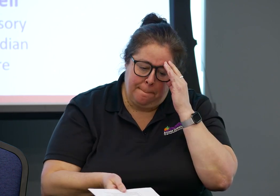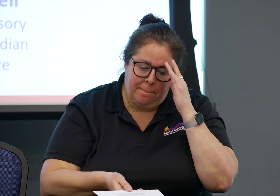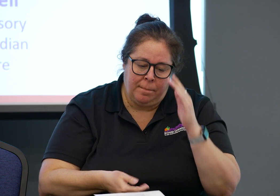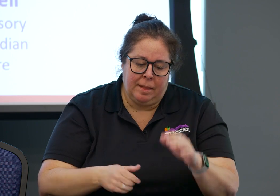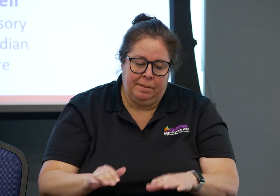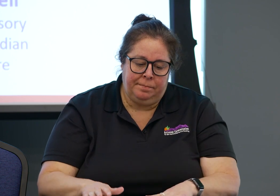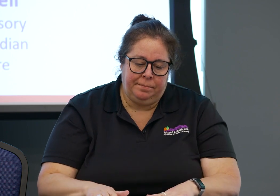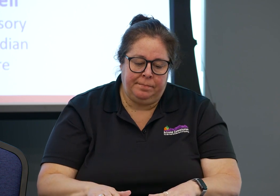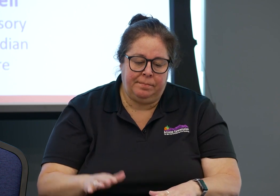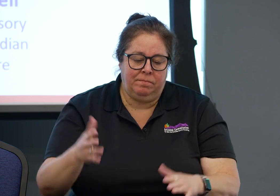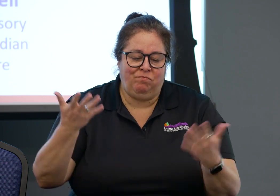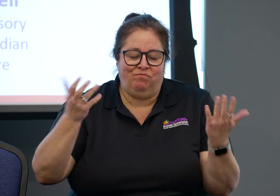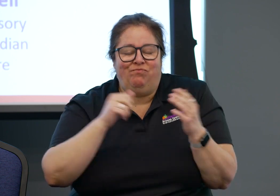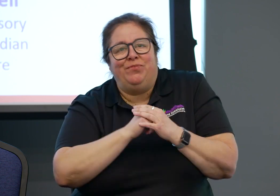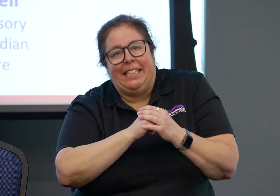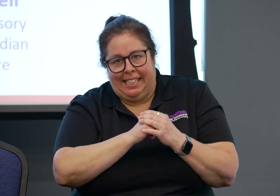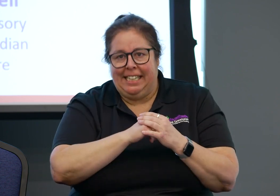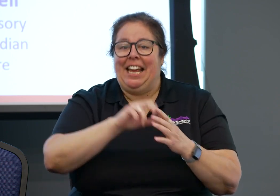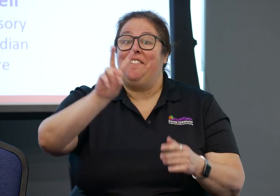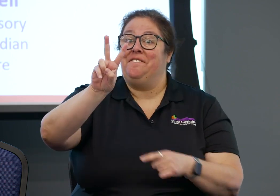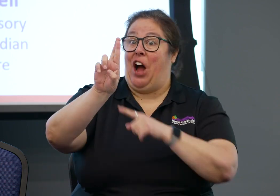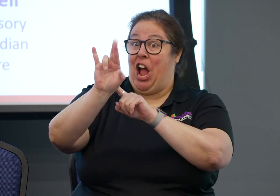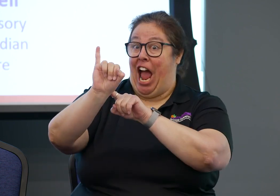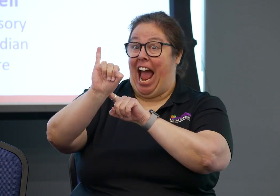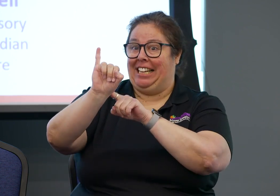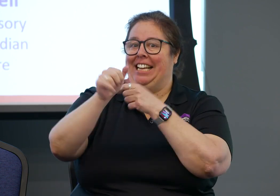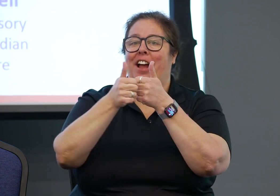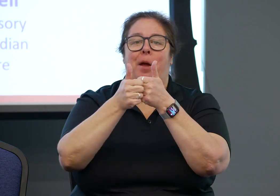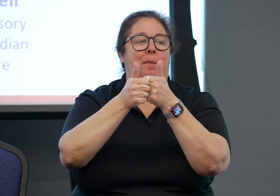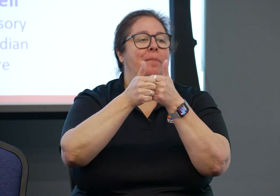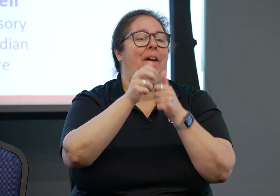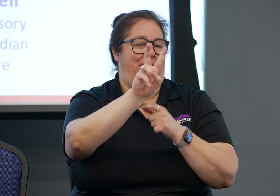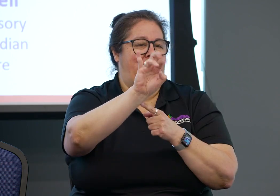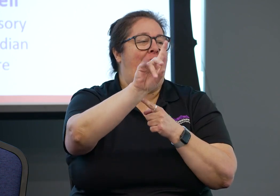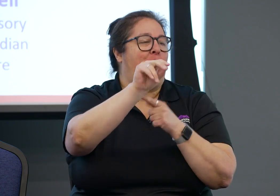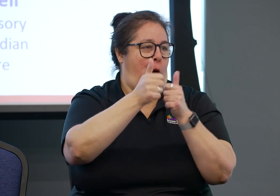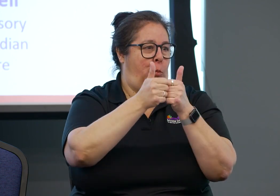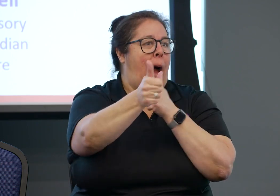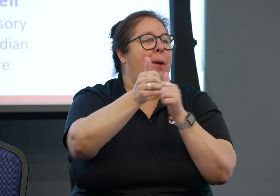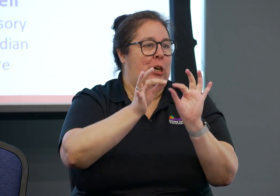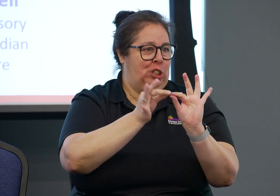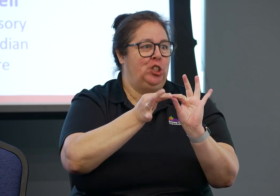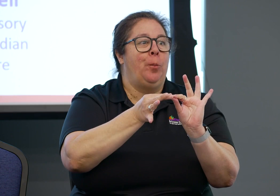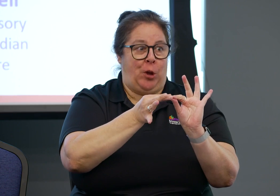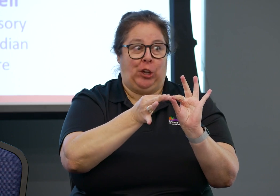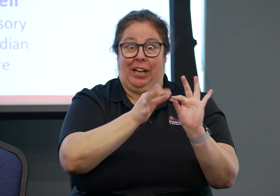but for a Deaf person, that information is very rarely provided in American Sign Language.